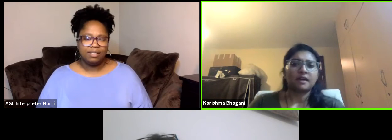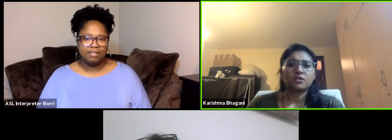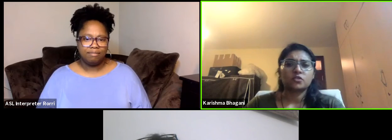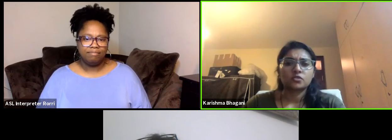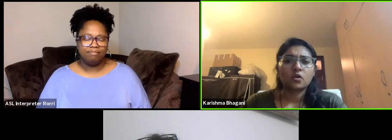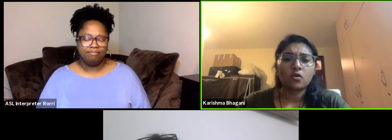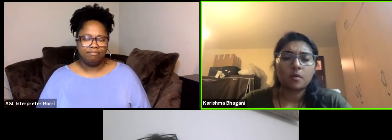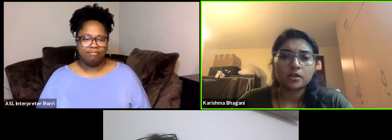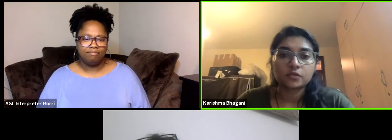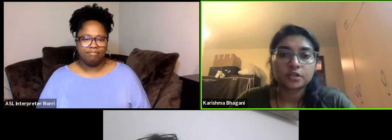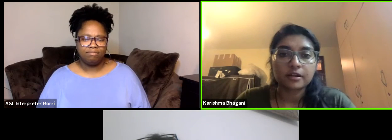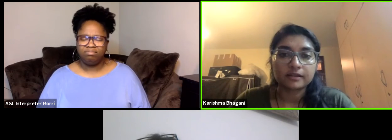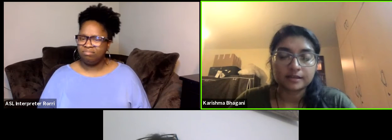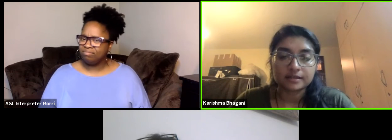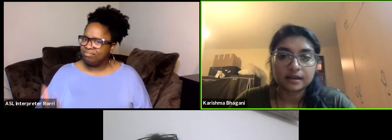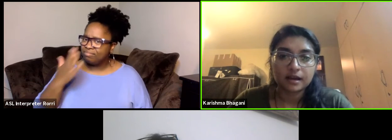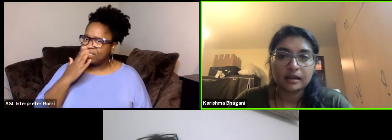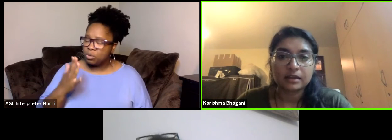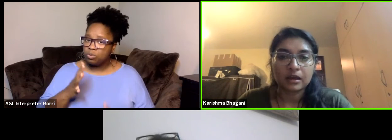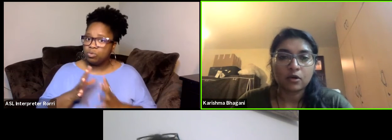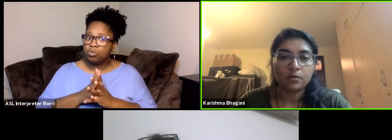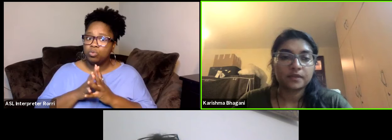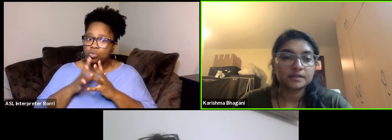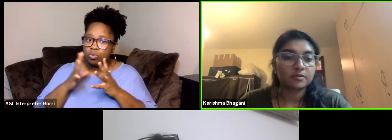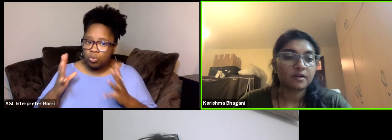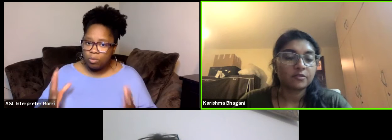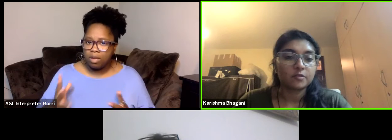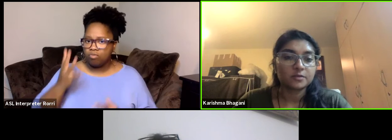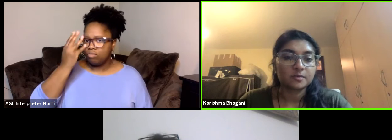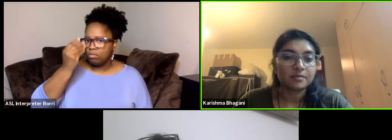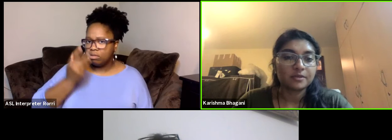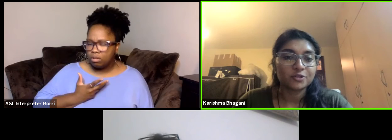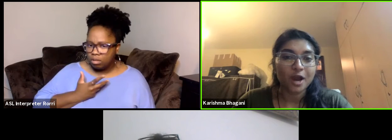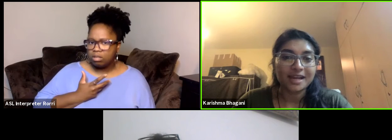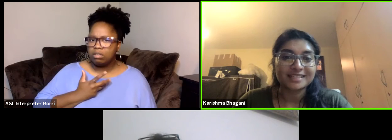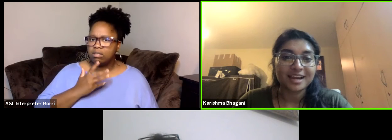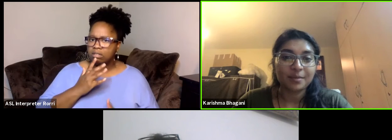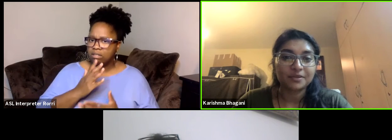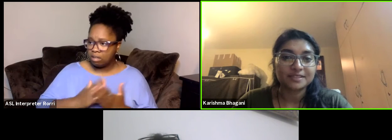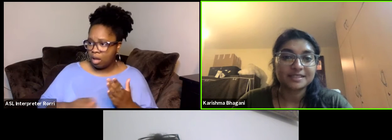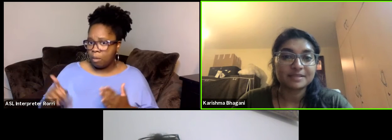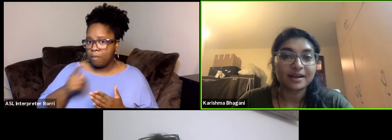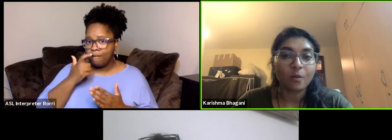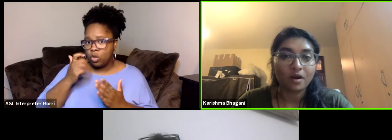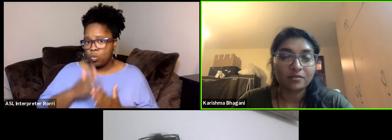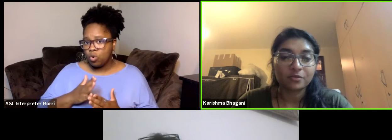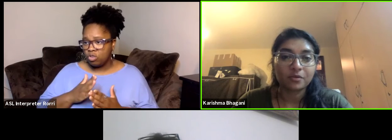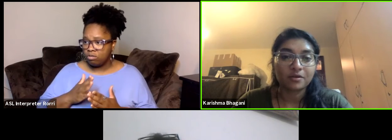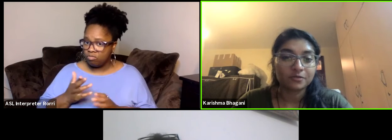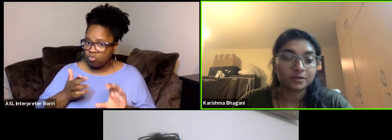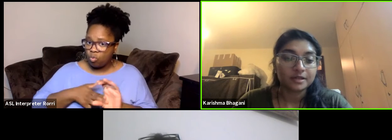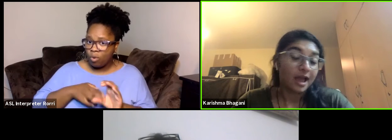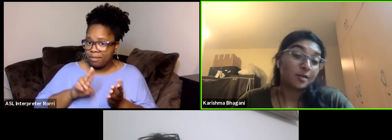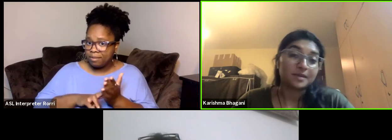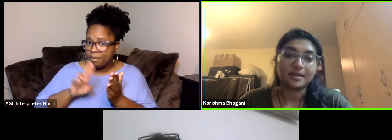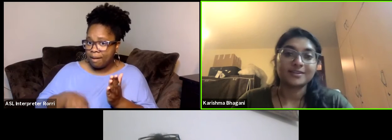Thank you so much for sharing this. I hope that some of our viewers will be able to join and sign up, 'cause it seems like a wonderful, wonderful I'll be there.